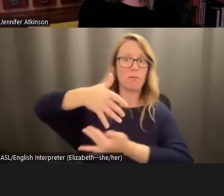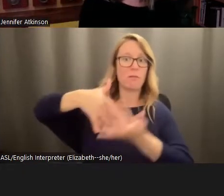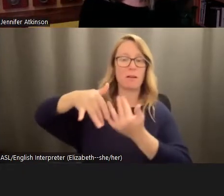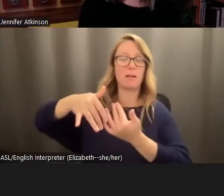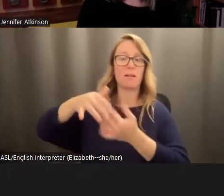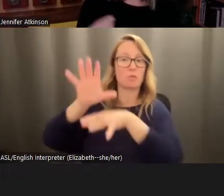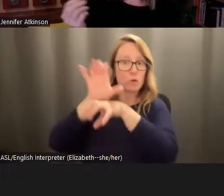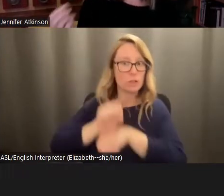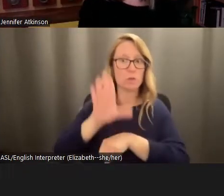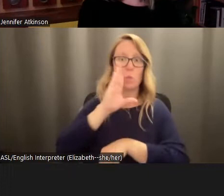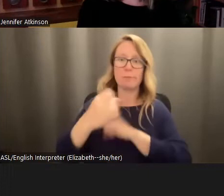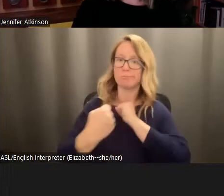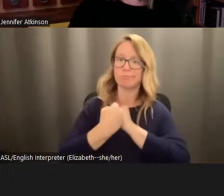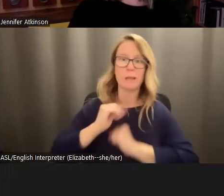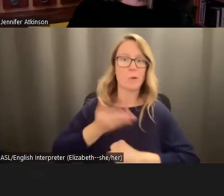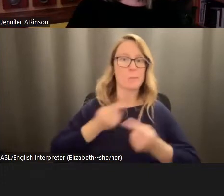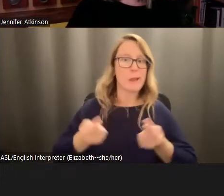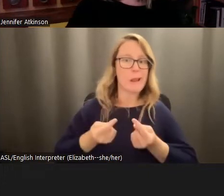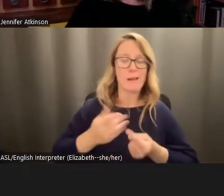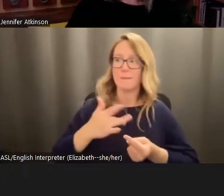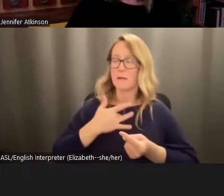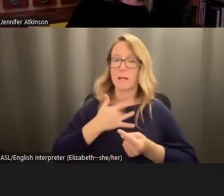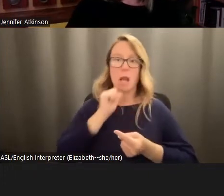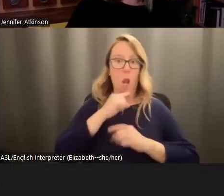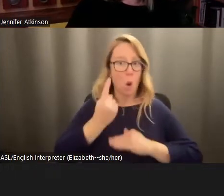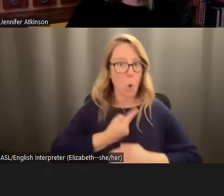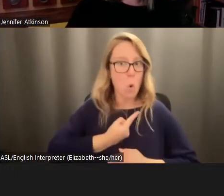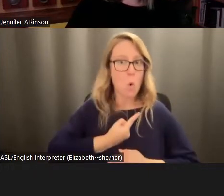pain. It removes our isolation from others. And that in itself